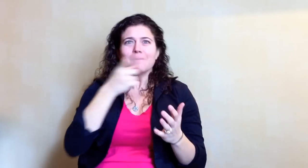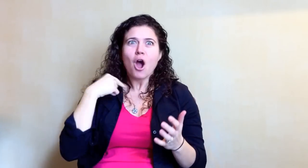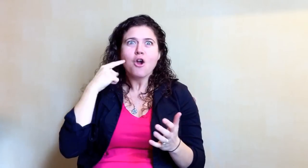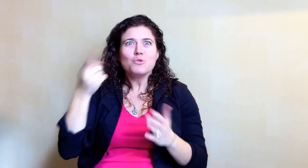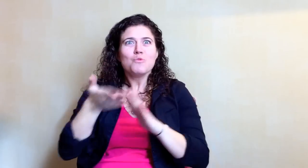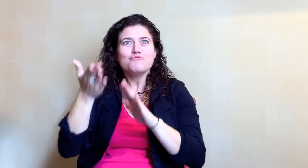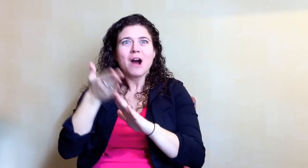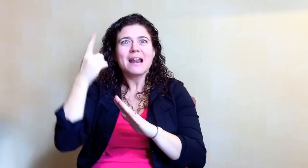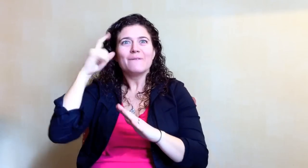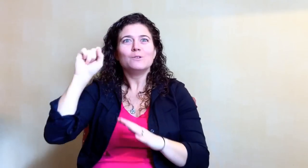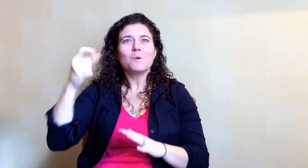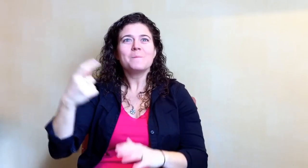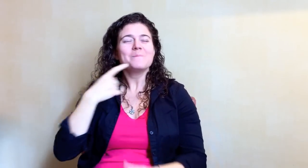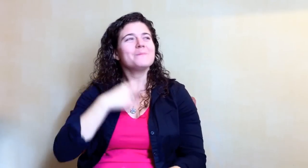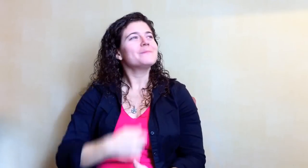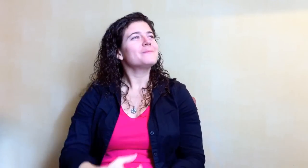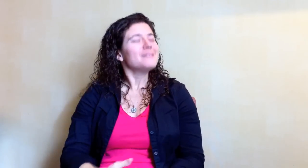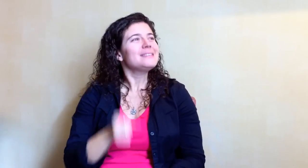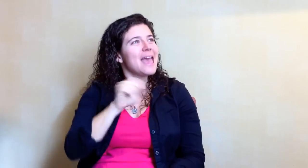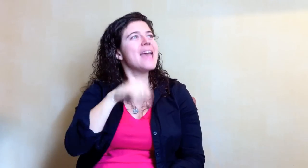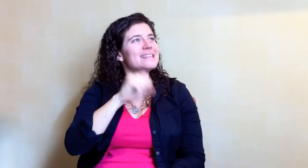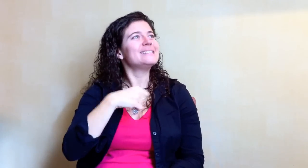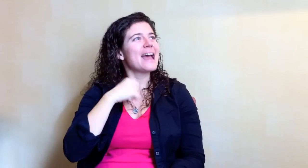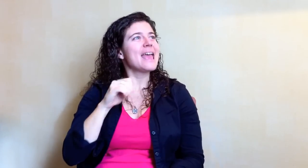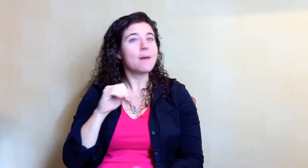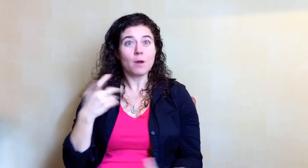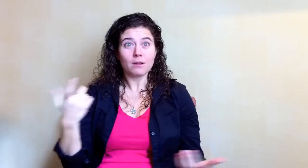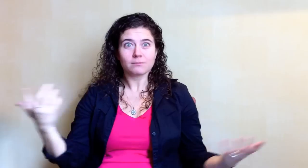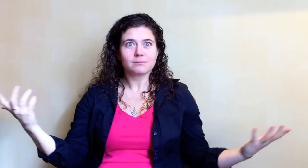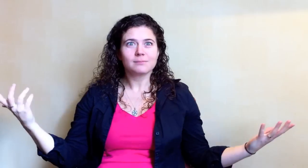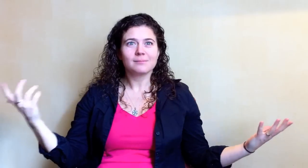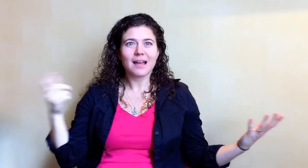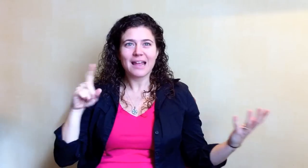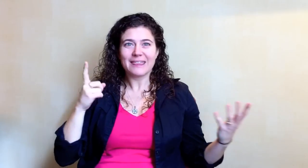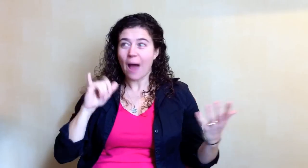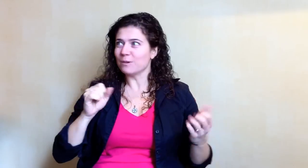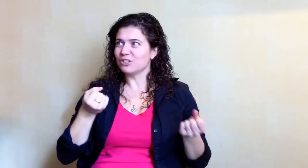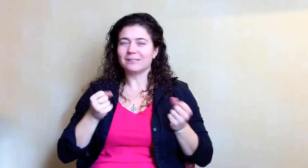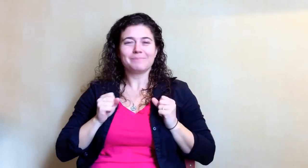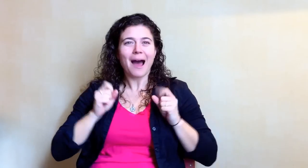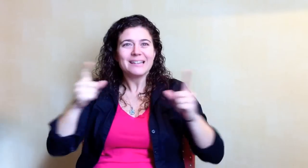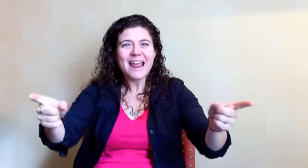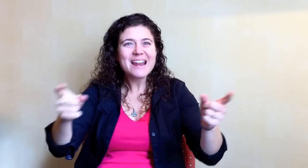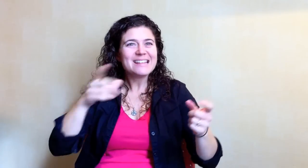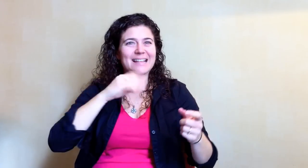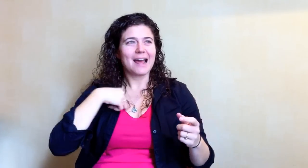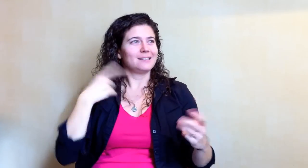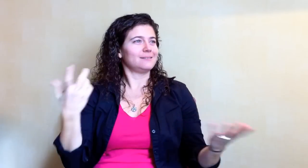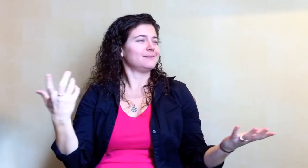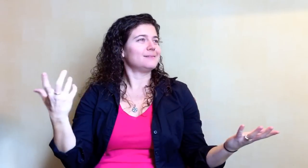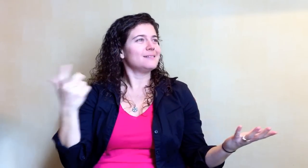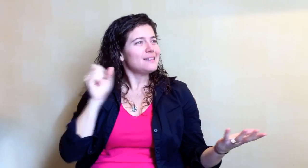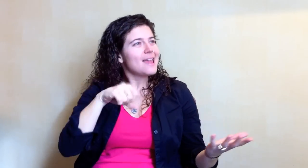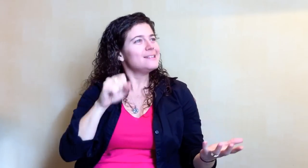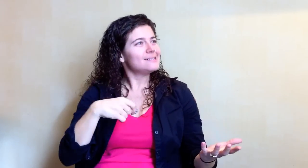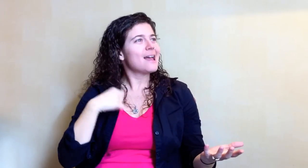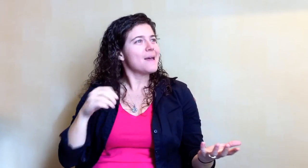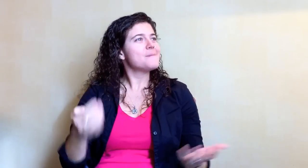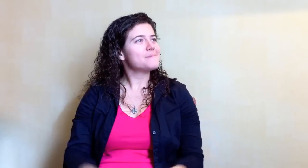heard I was running for Student Government President. Yes, yes I am came out of me! What? Spontaneous! Yes, I am.